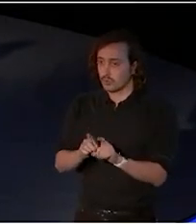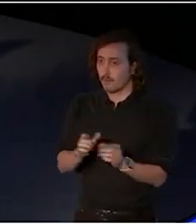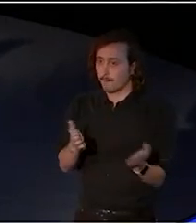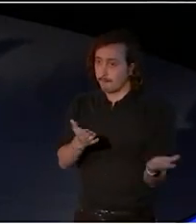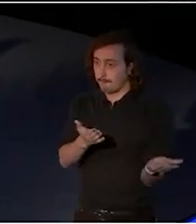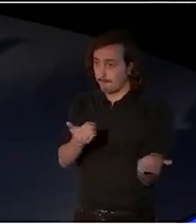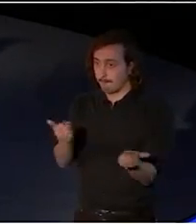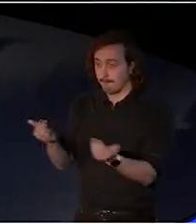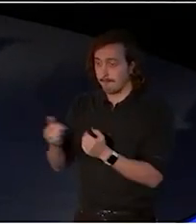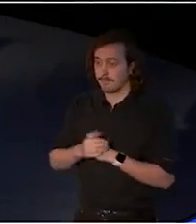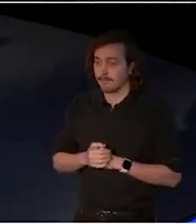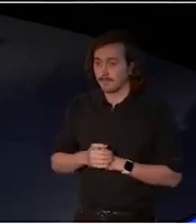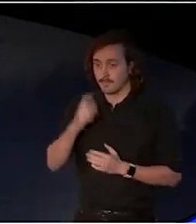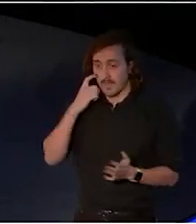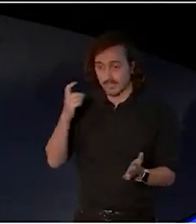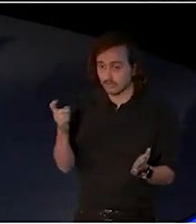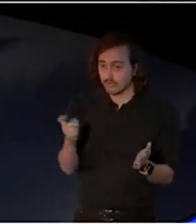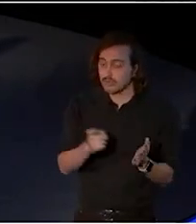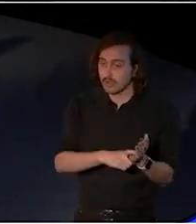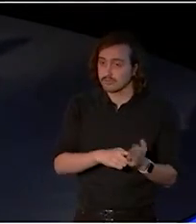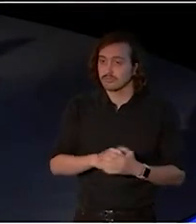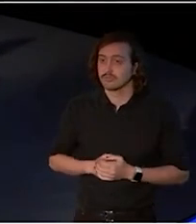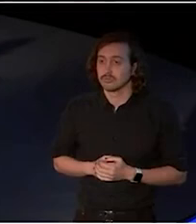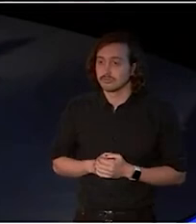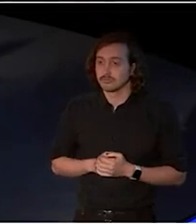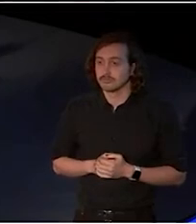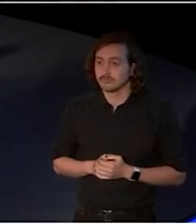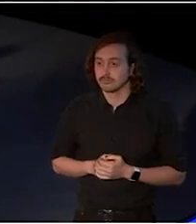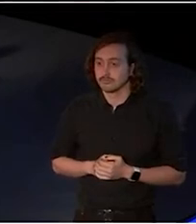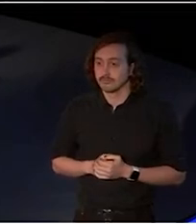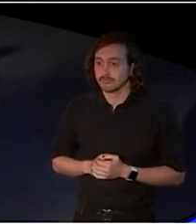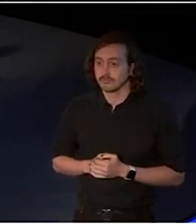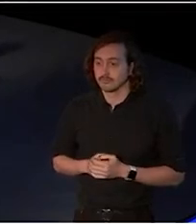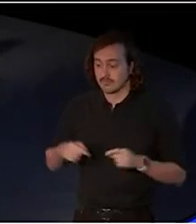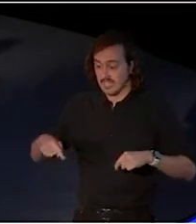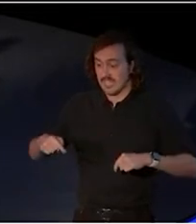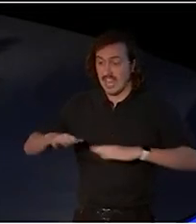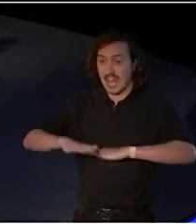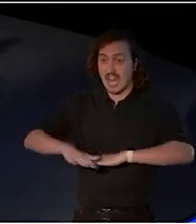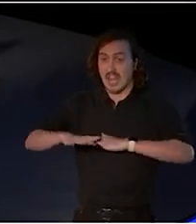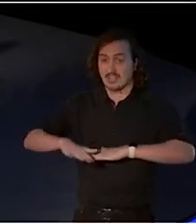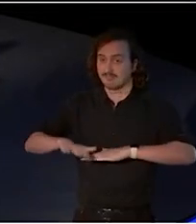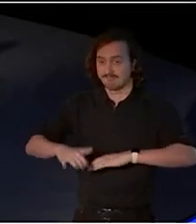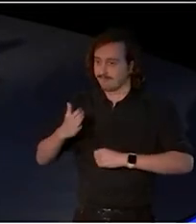to acknowledge that we stand on Unceded lands.